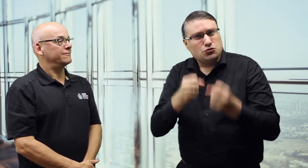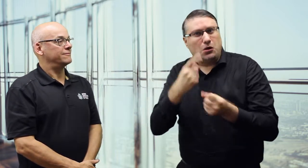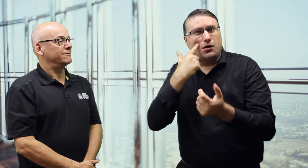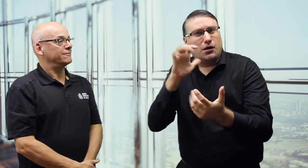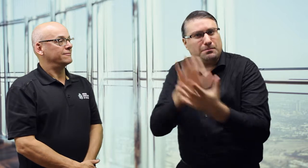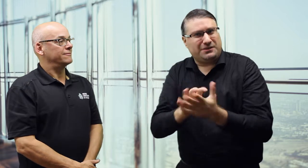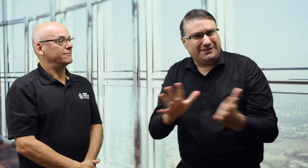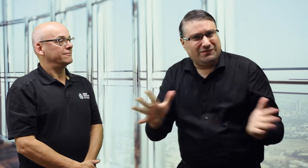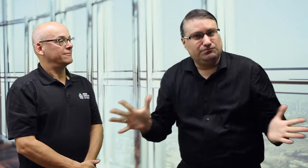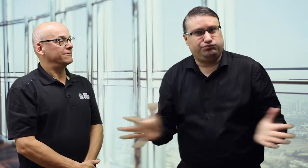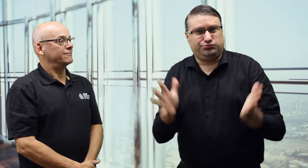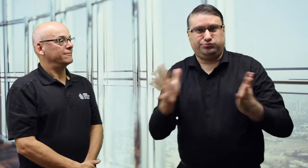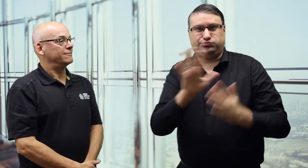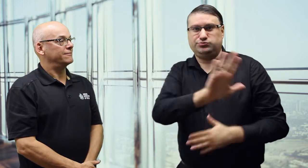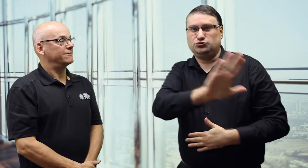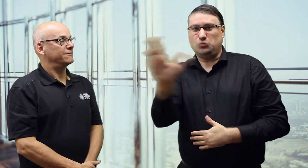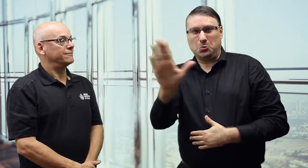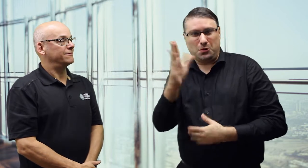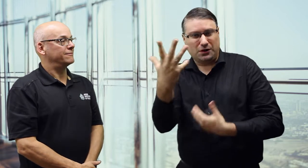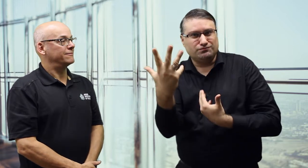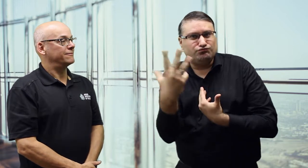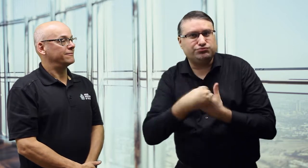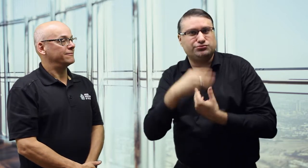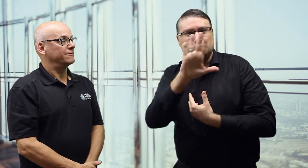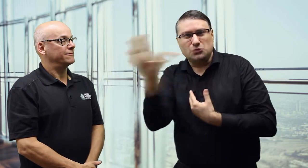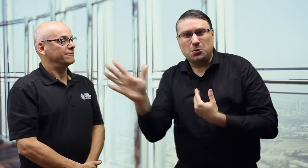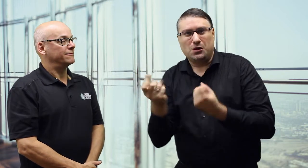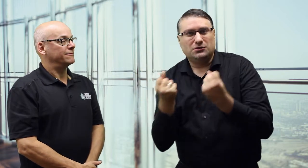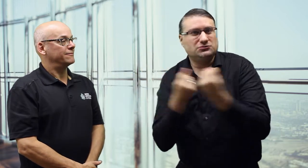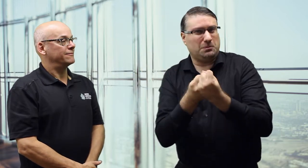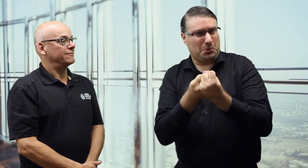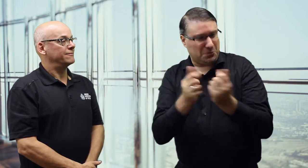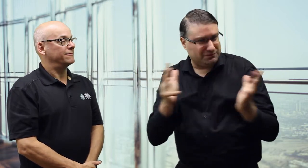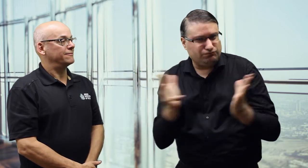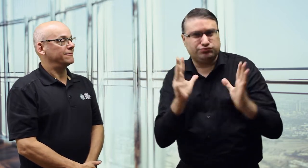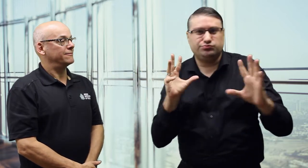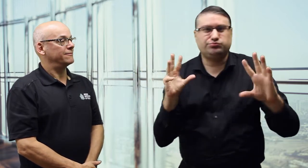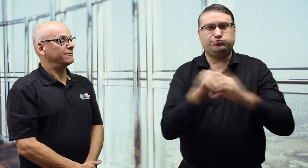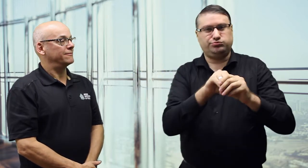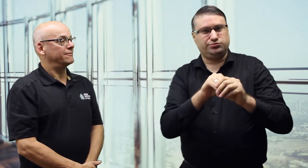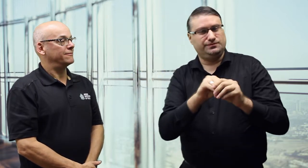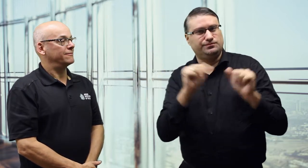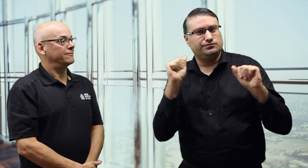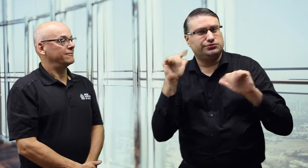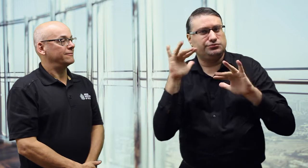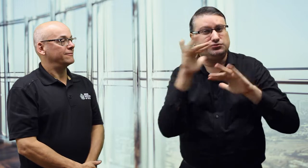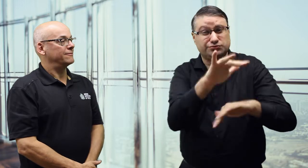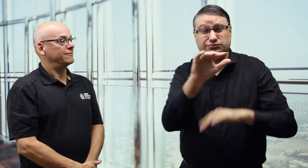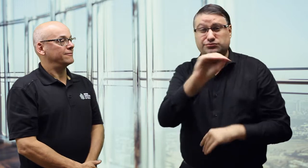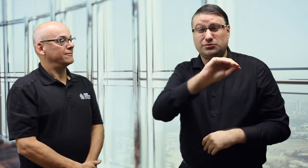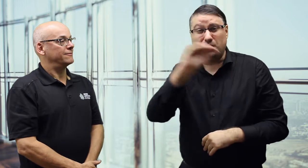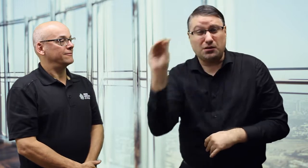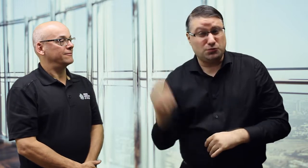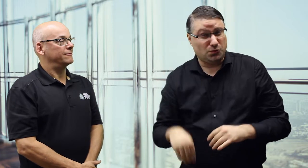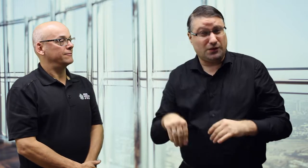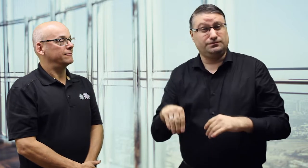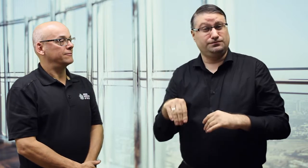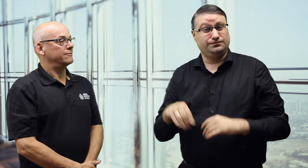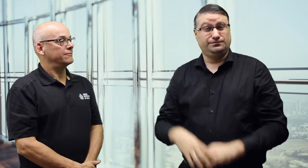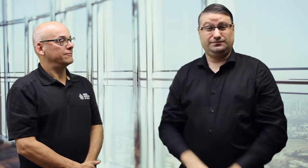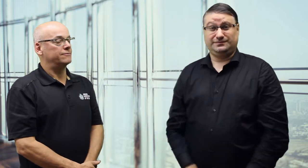We strongly believe that, with all of your support and advocacy at the Ottawa, we can make it happen.